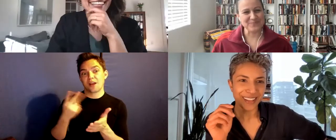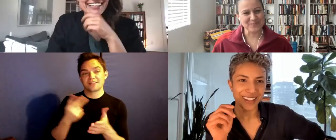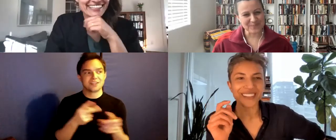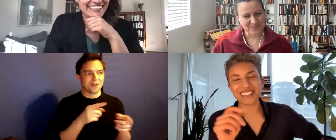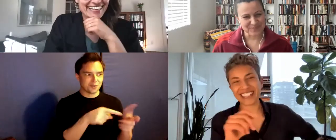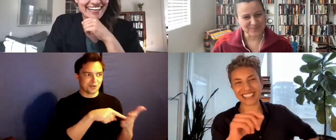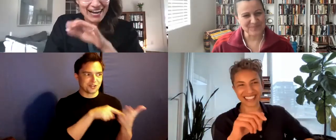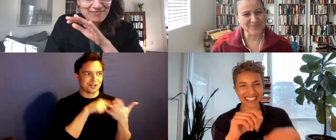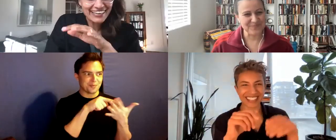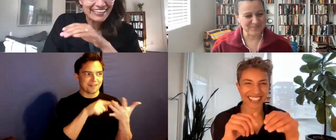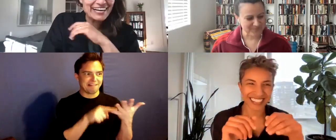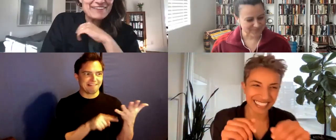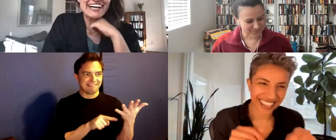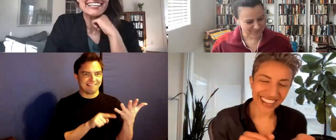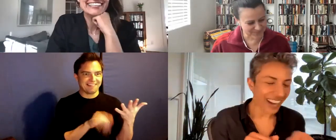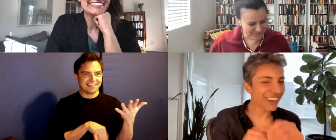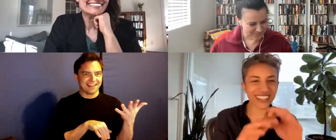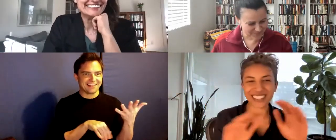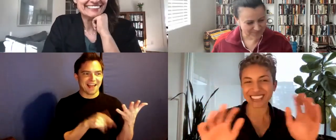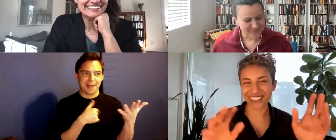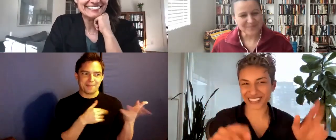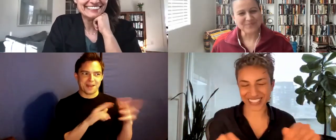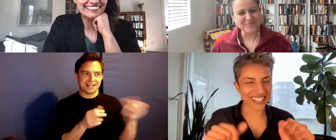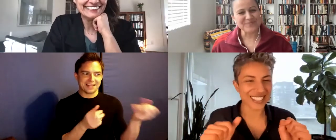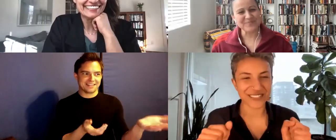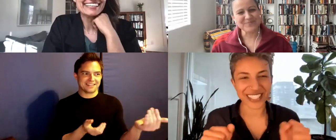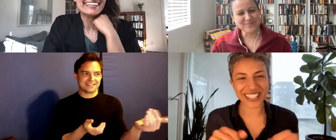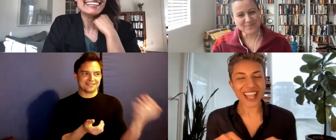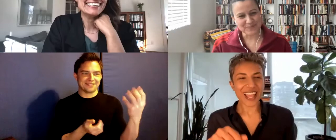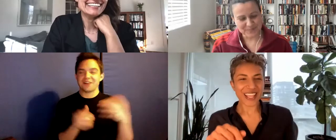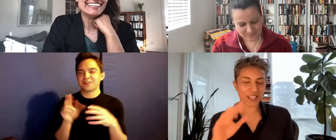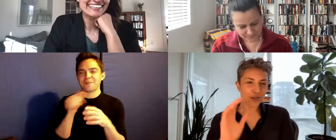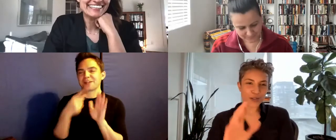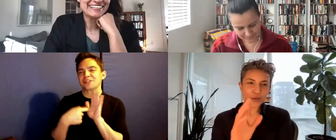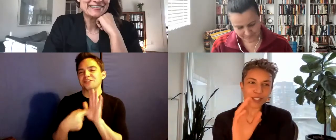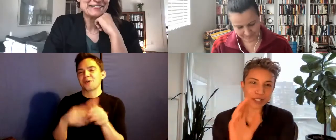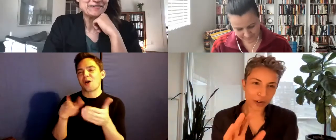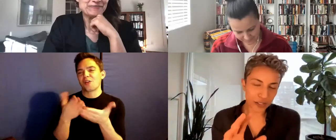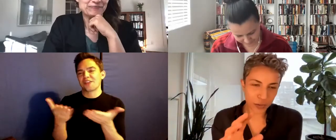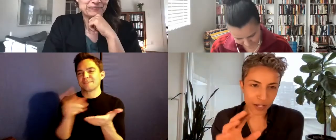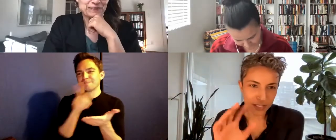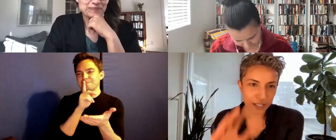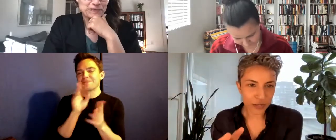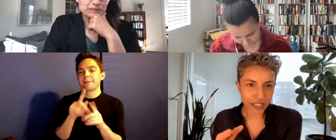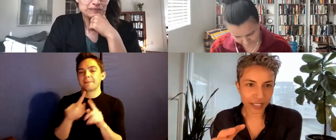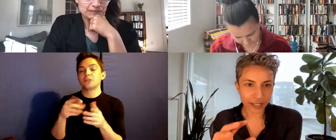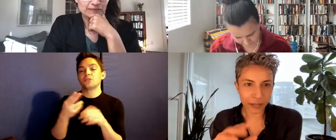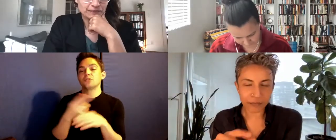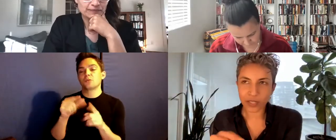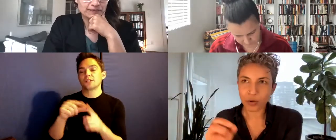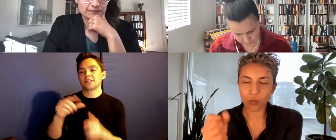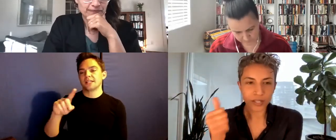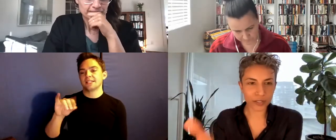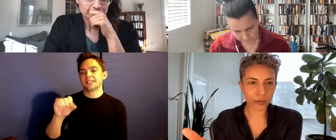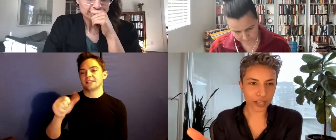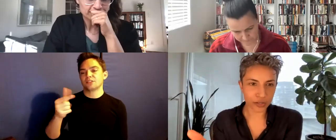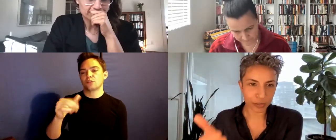Okay. I'm ready. I'm ready. >> I'm not gonna show you all the things. But you did use the word -- the words disgraced twice, when in relationship